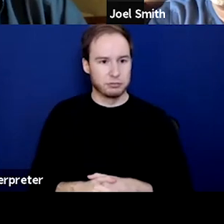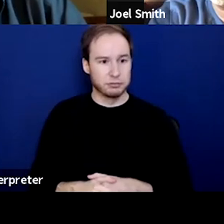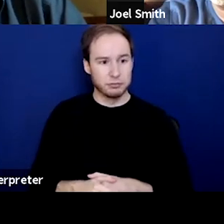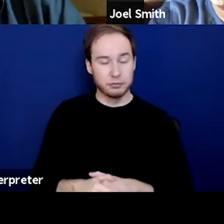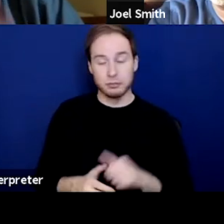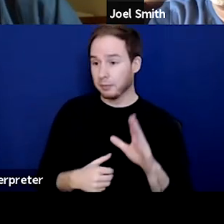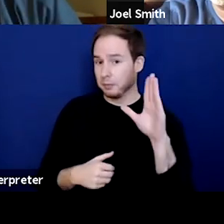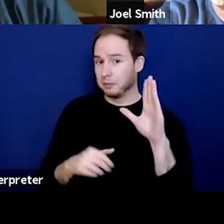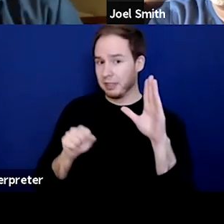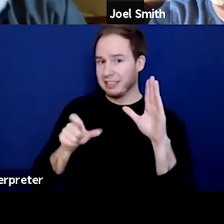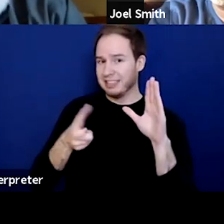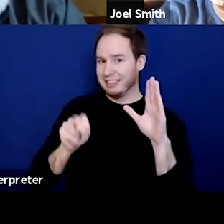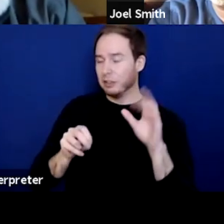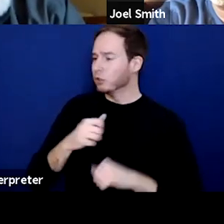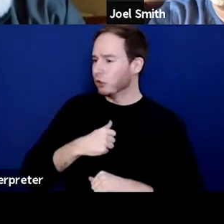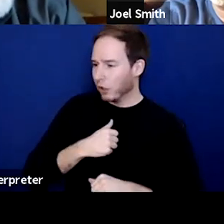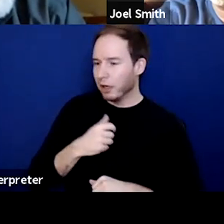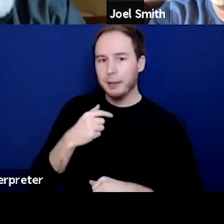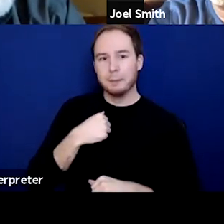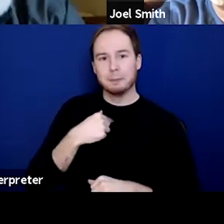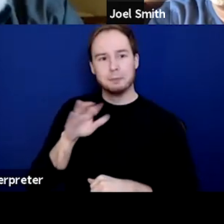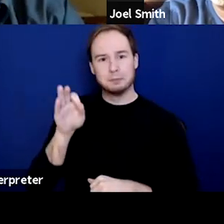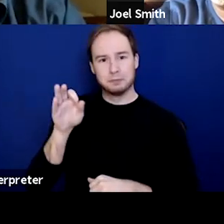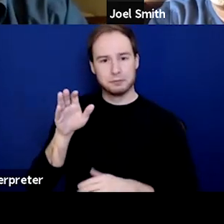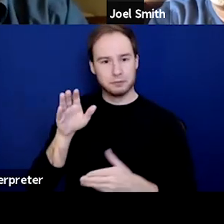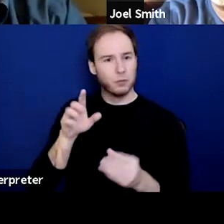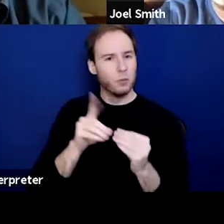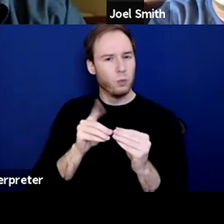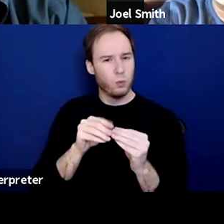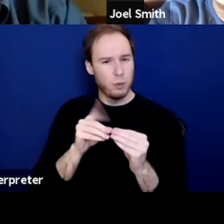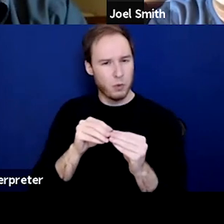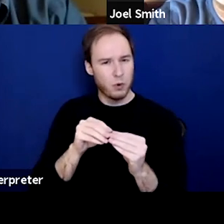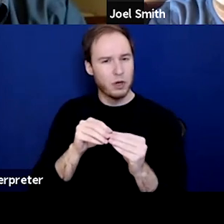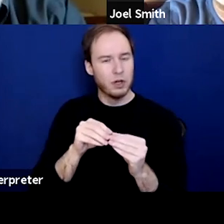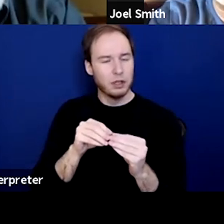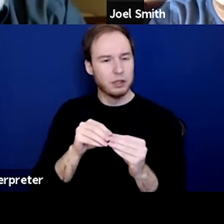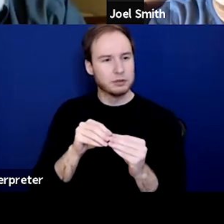Yeah, please. [Steven] Sorry, there just one additional thing around trauma.